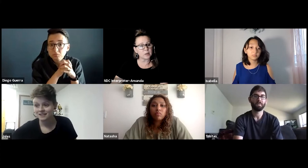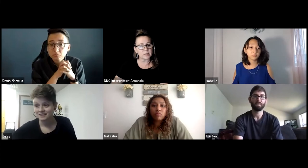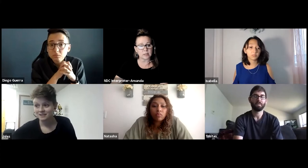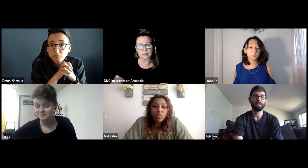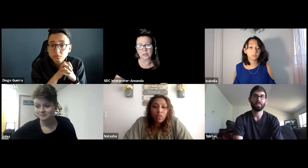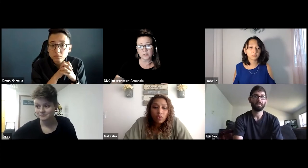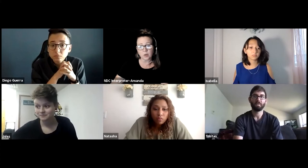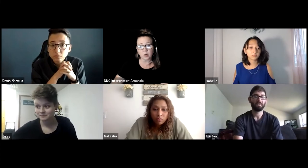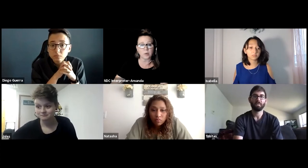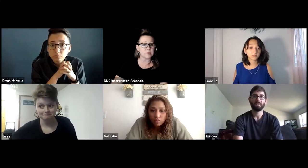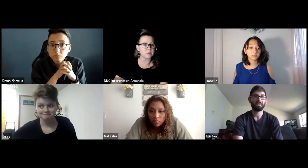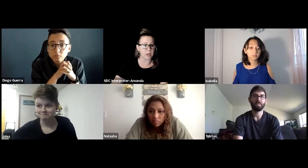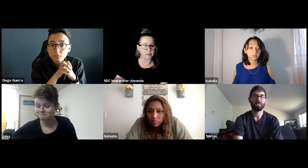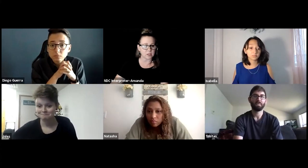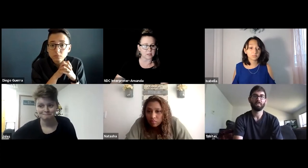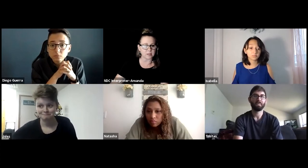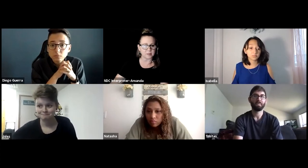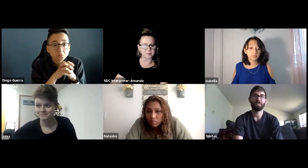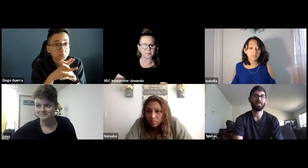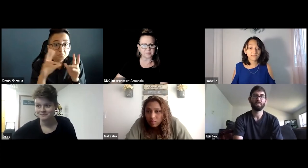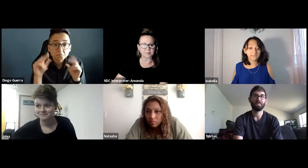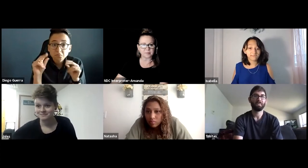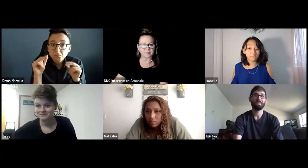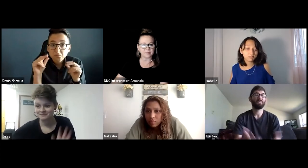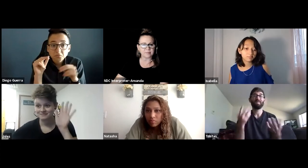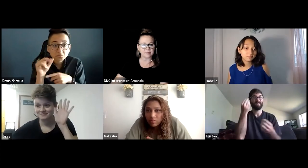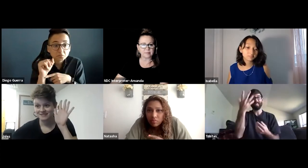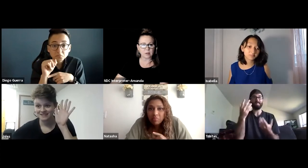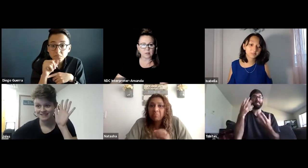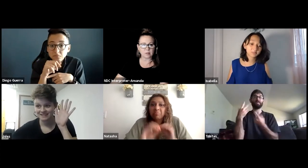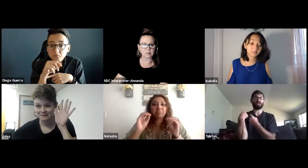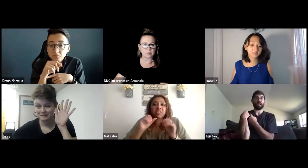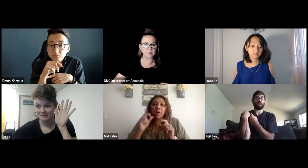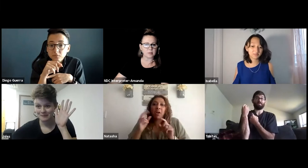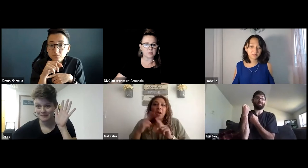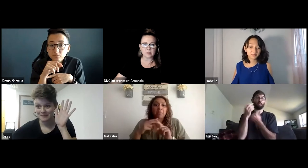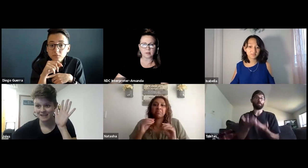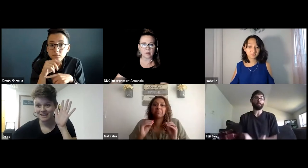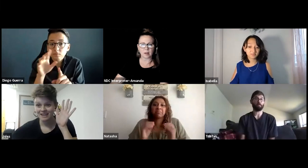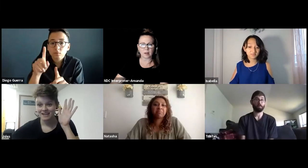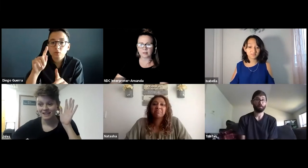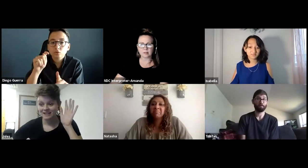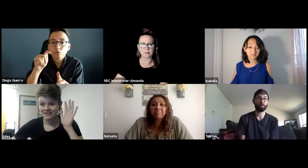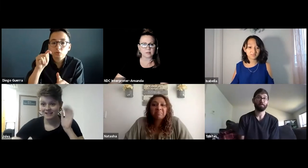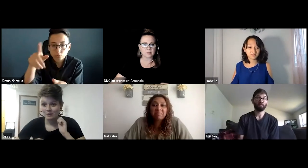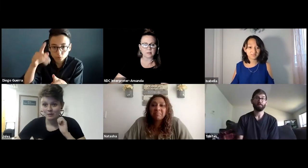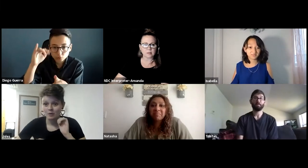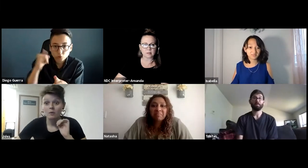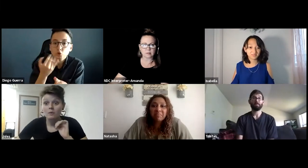was it successful or were there challenges? This is --